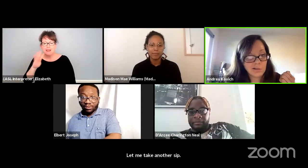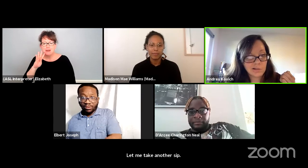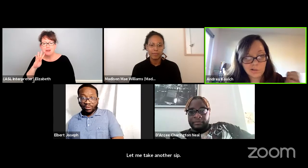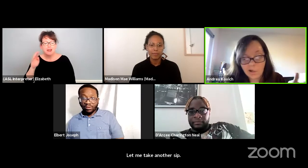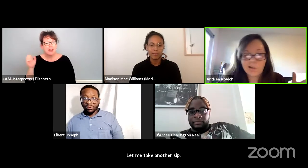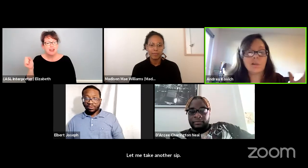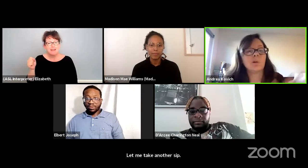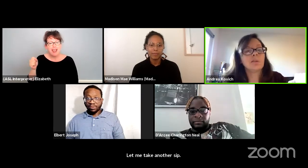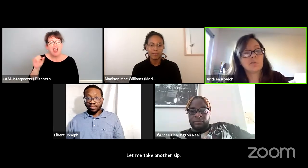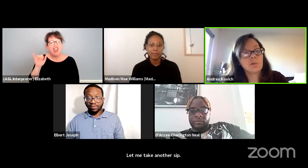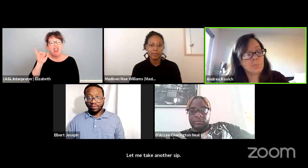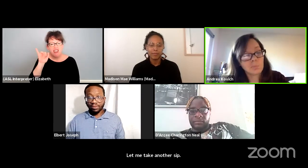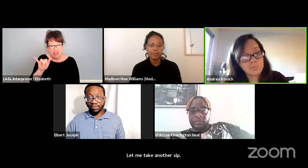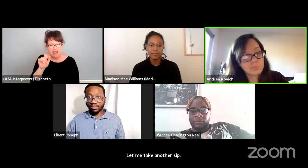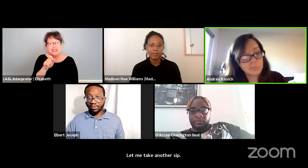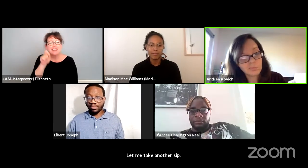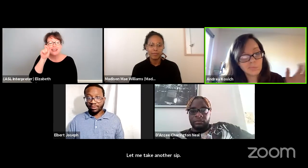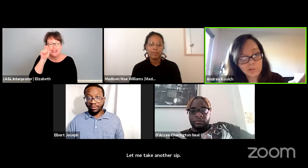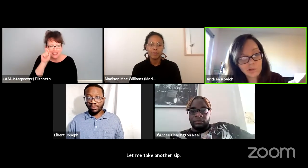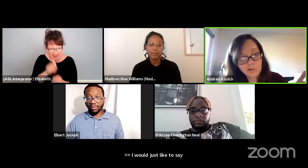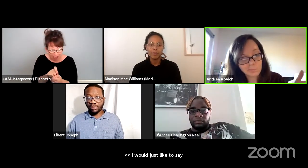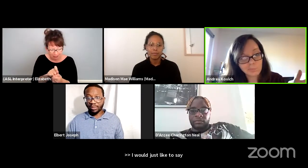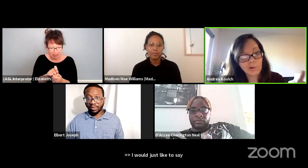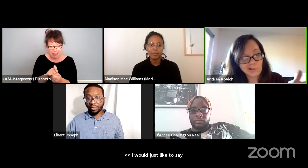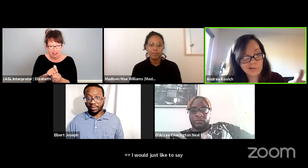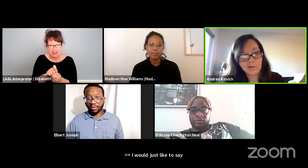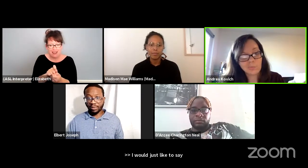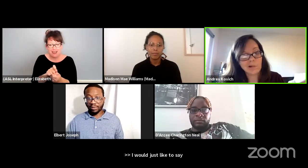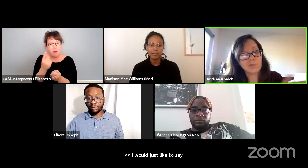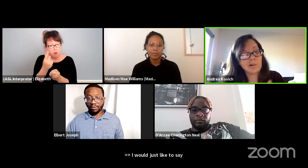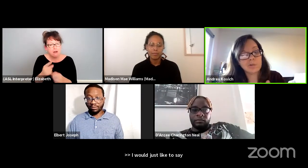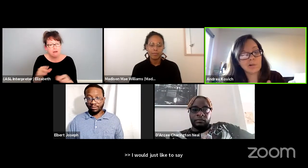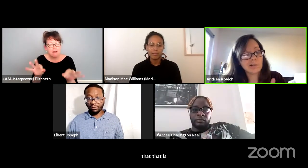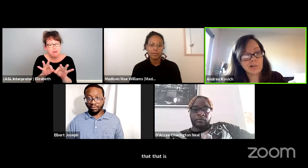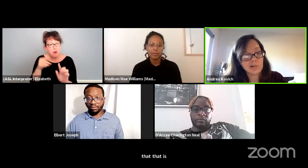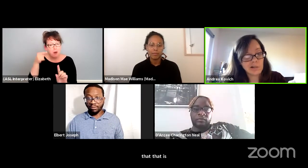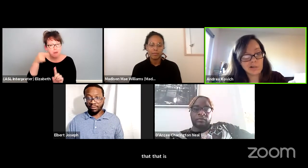exactly what important points about representation.